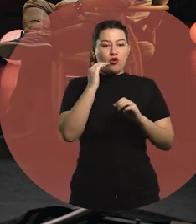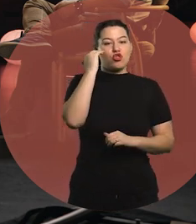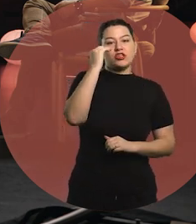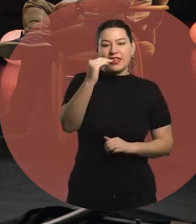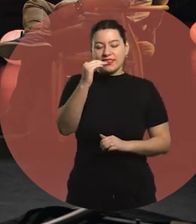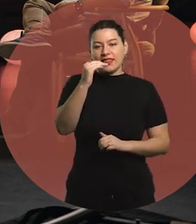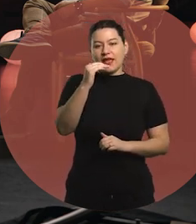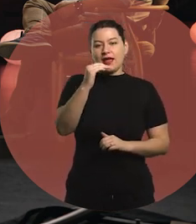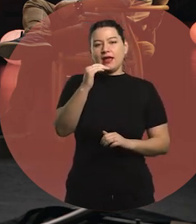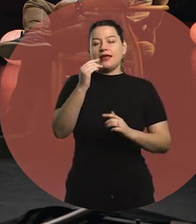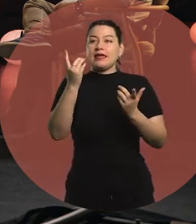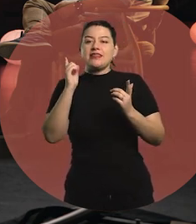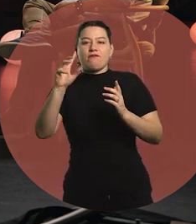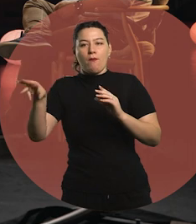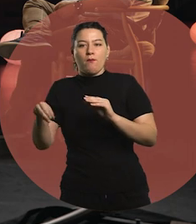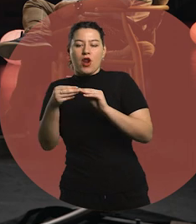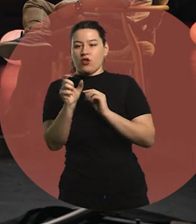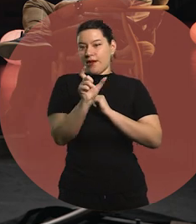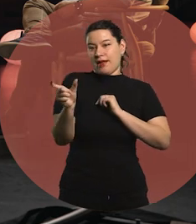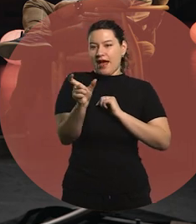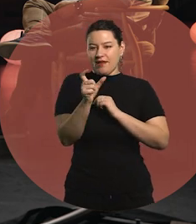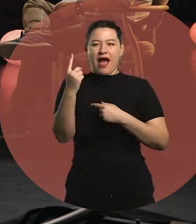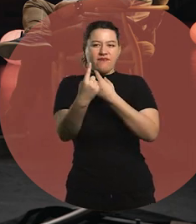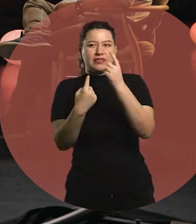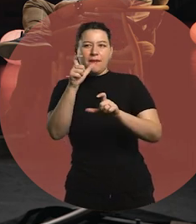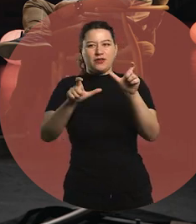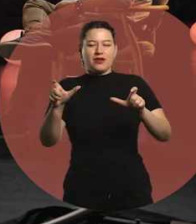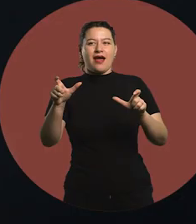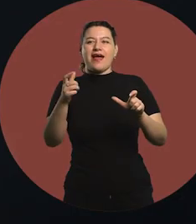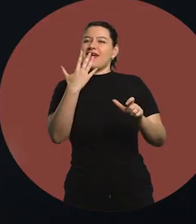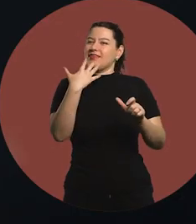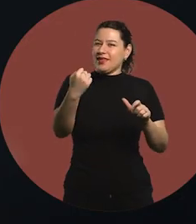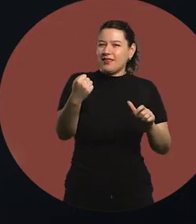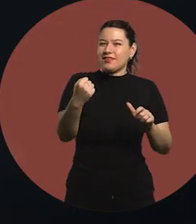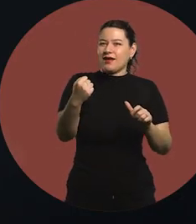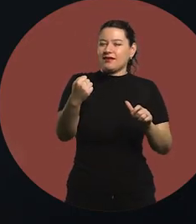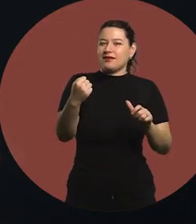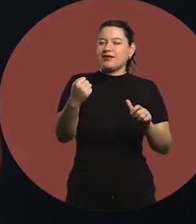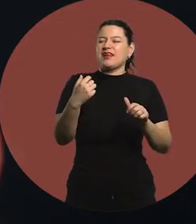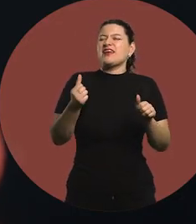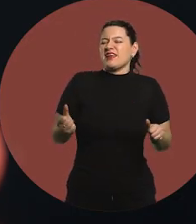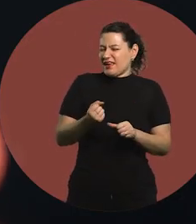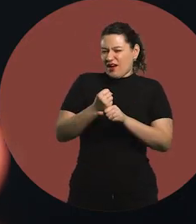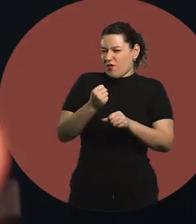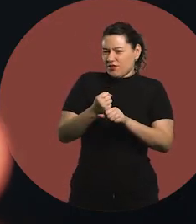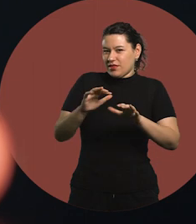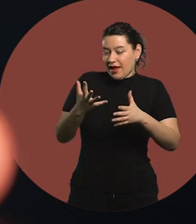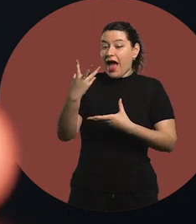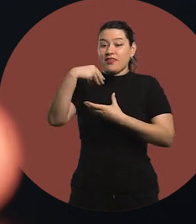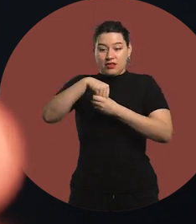and then I add a little word for people to understand what I do, which is part of who I am.